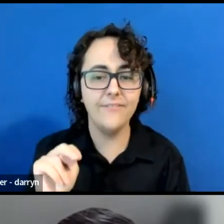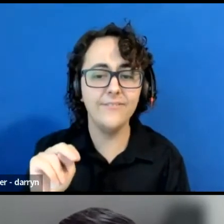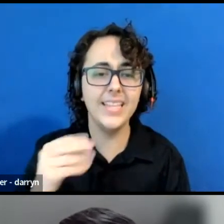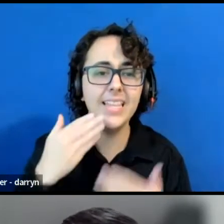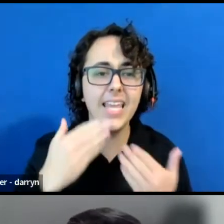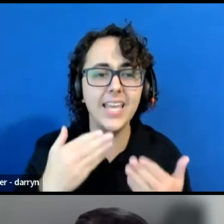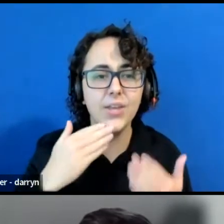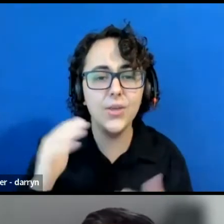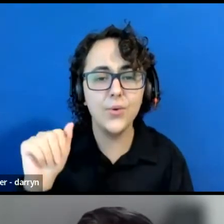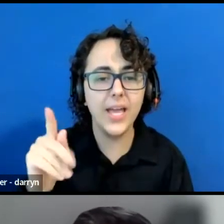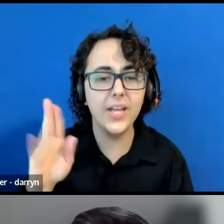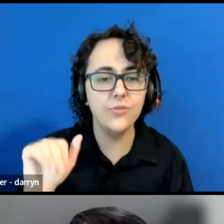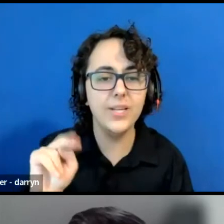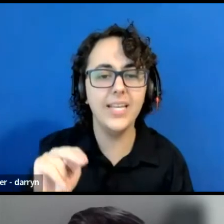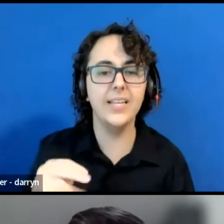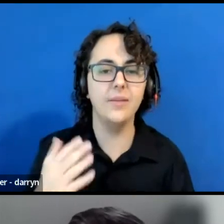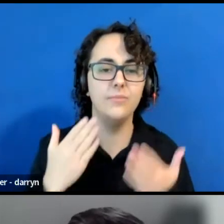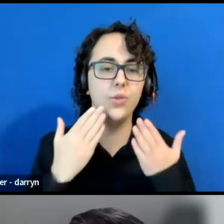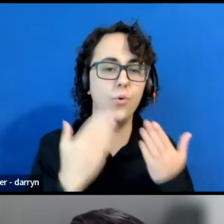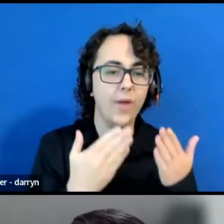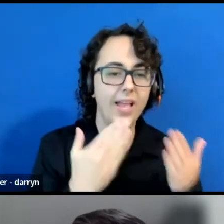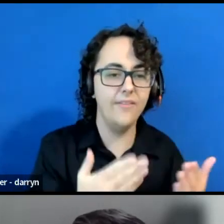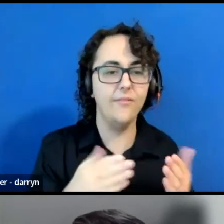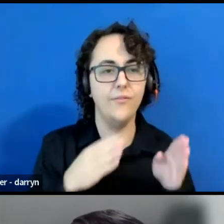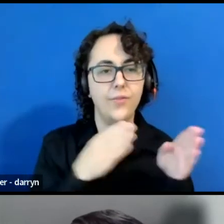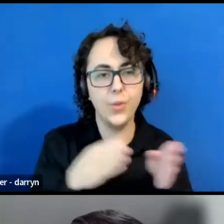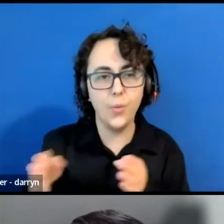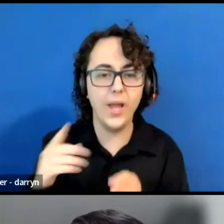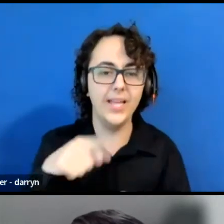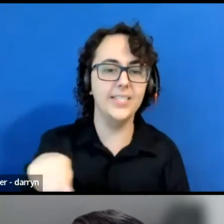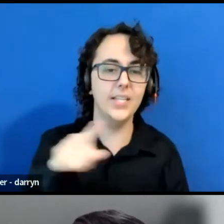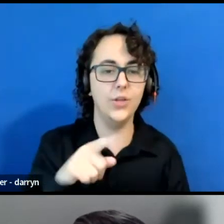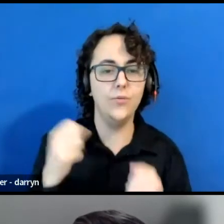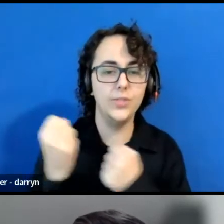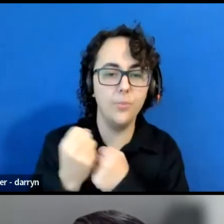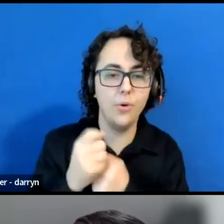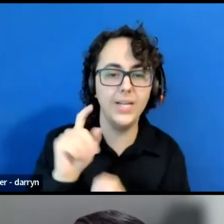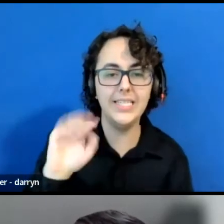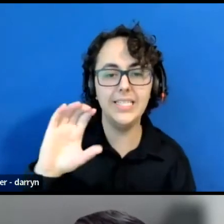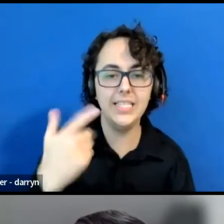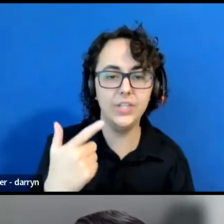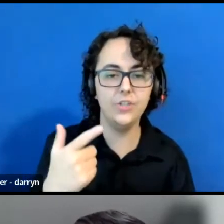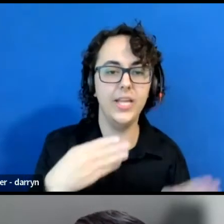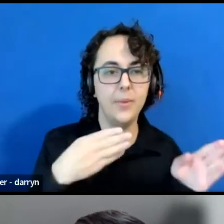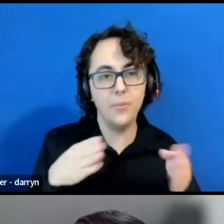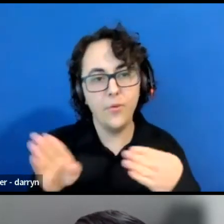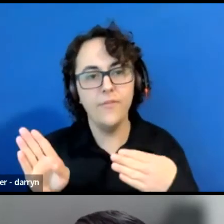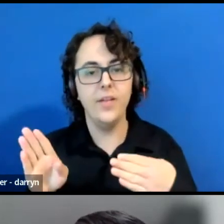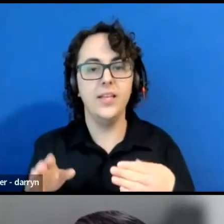that you and Teresa have supported TCG moving toward really sustained climate action.